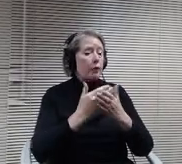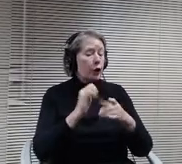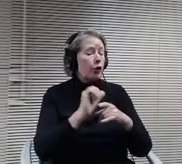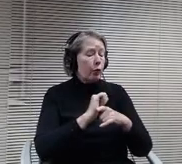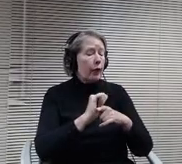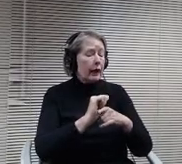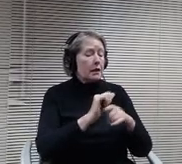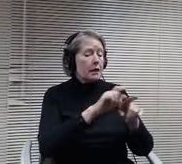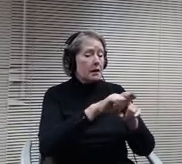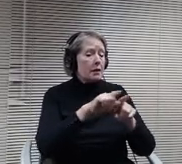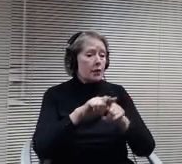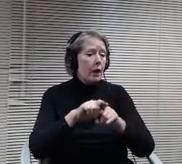OK, thank you.